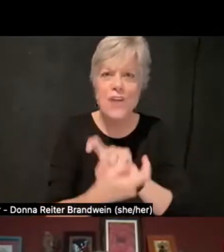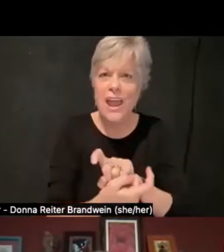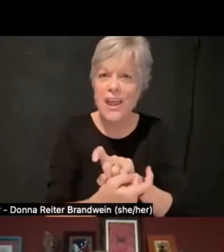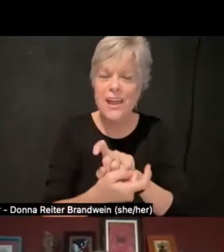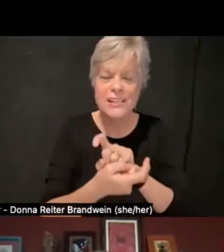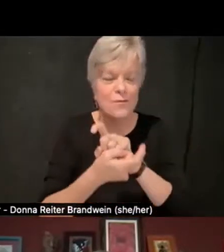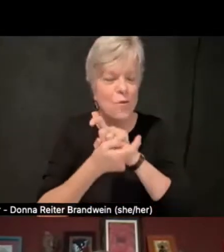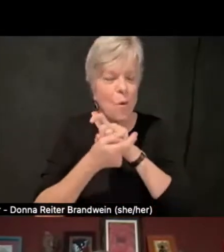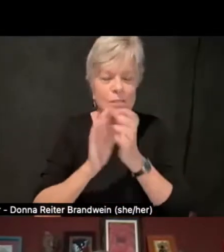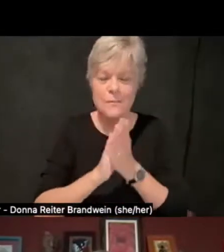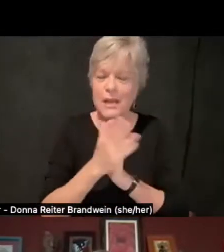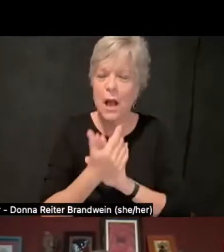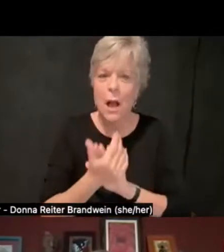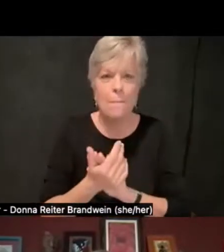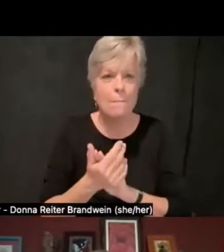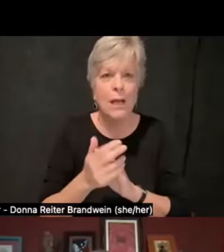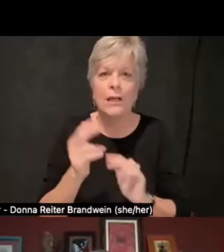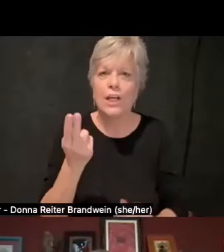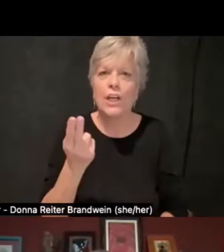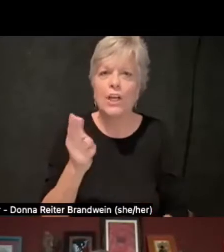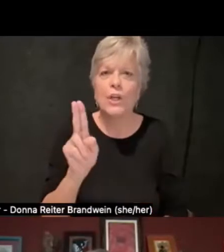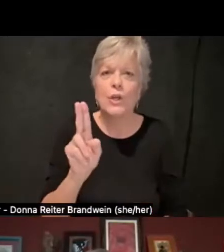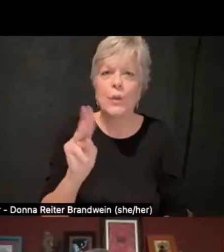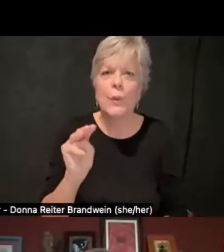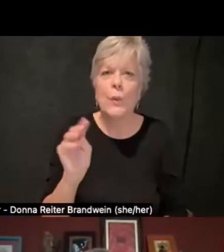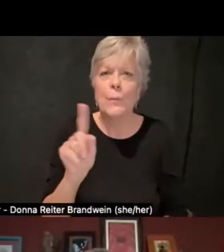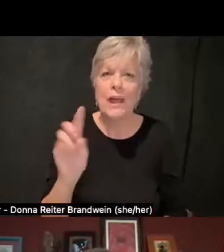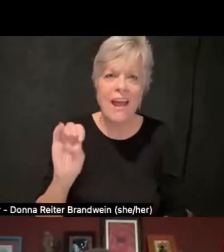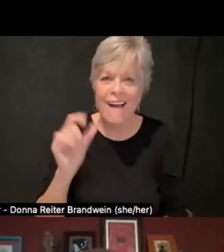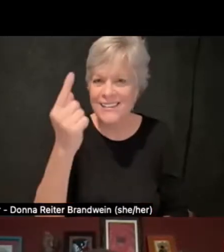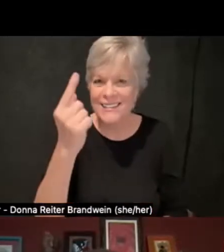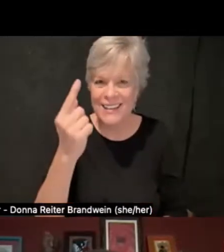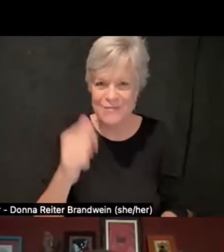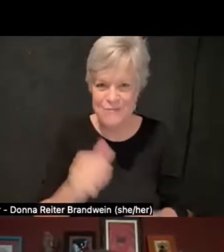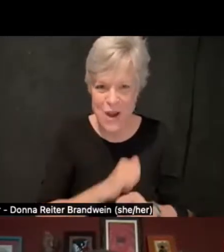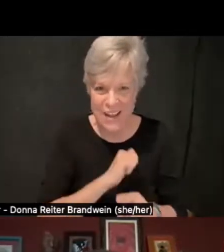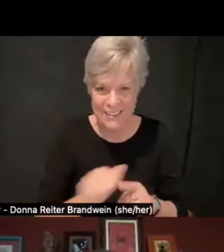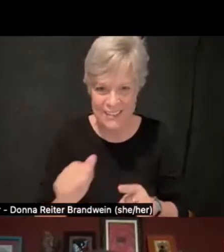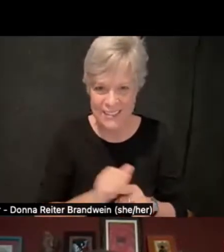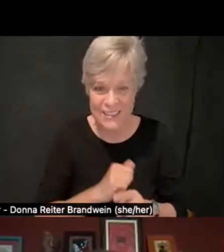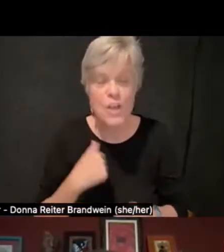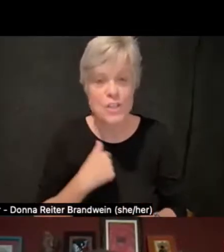When we do access well, when we model access, when we create spaces that center access,